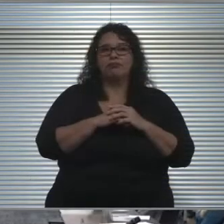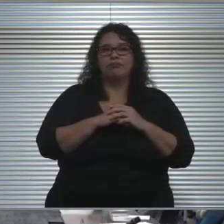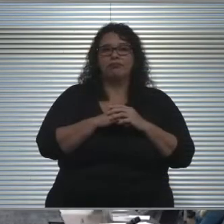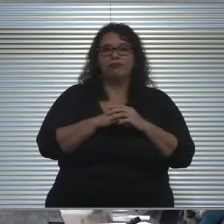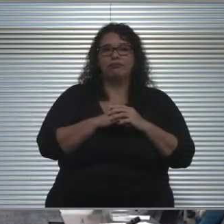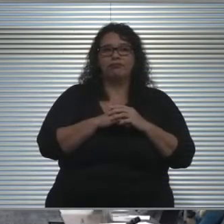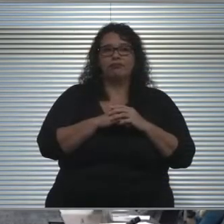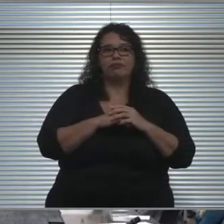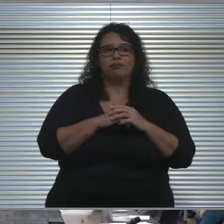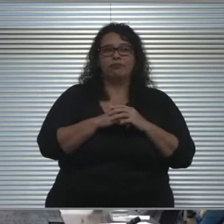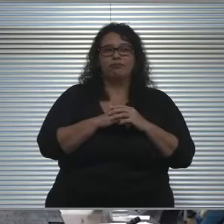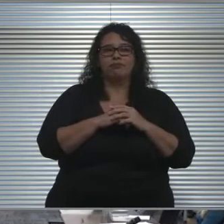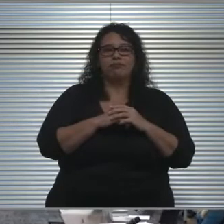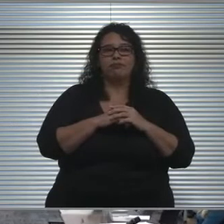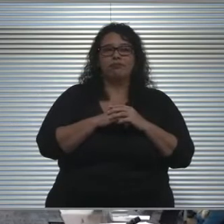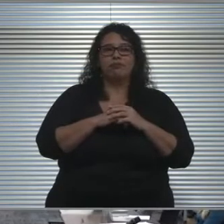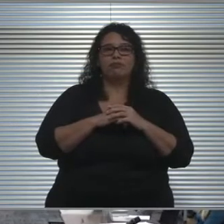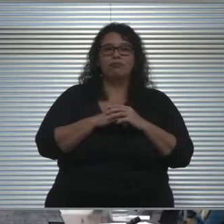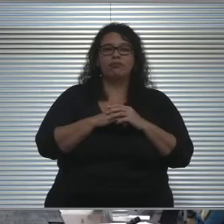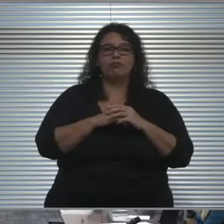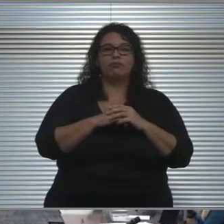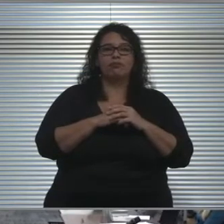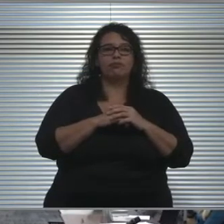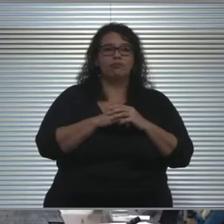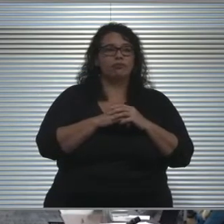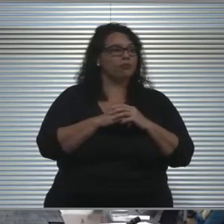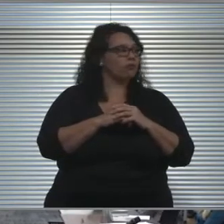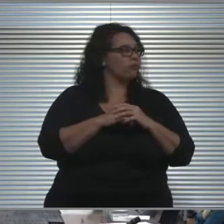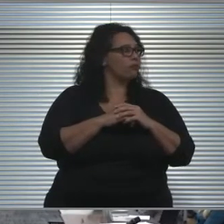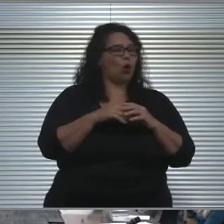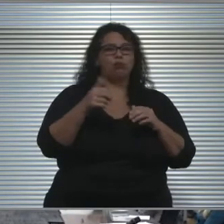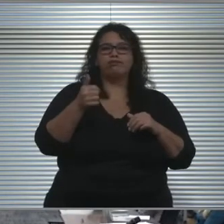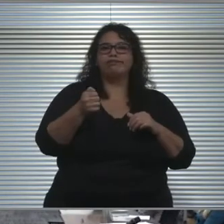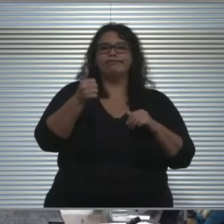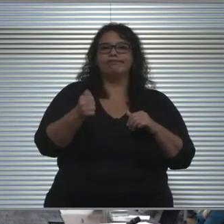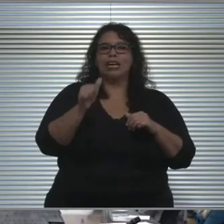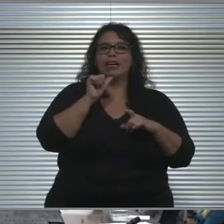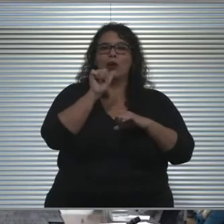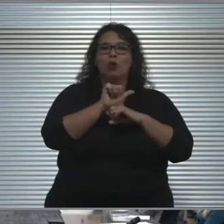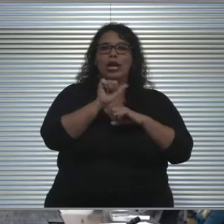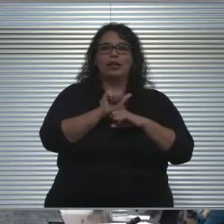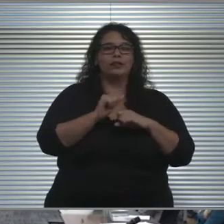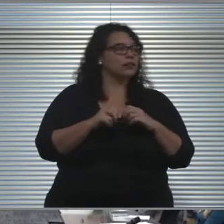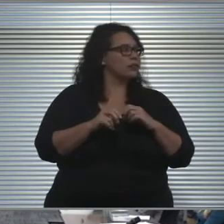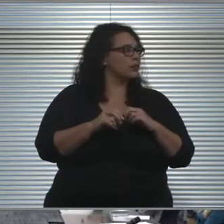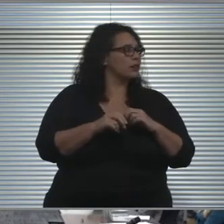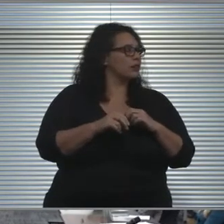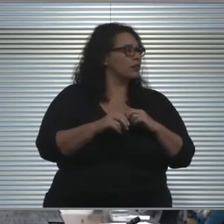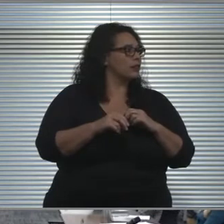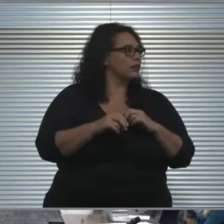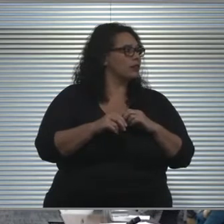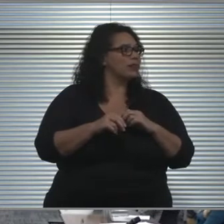So going into, lemme just, I don't know if this is working, thank you.